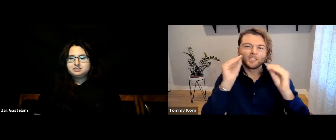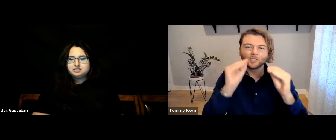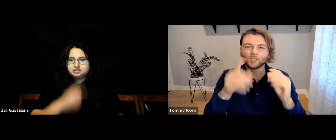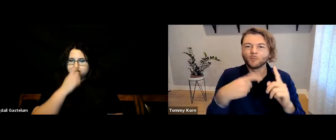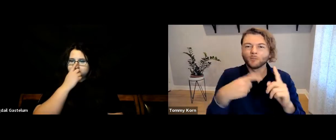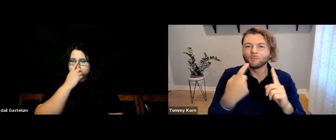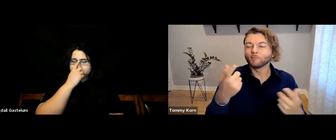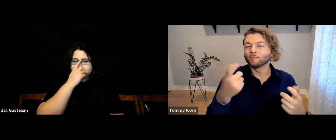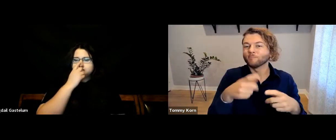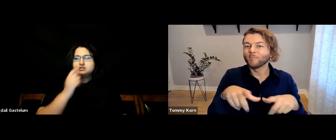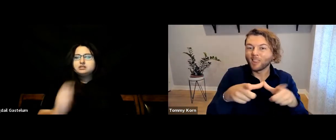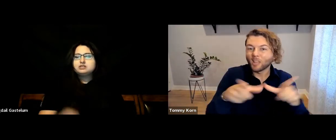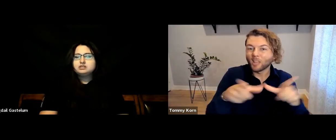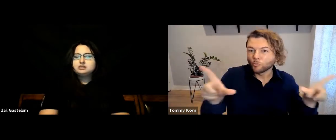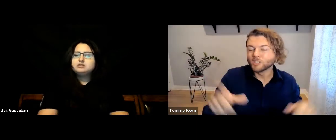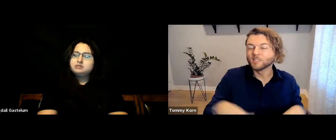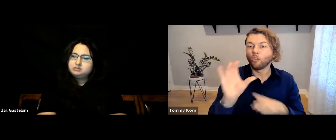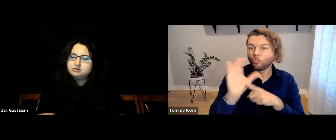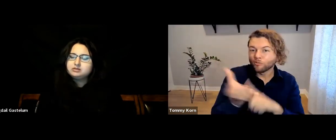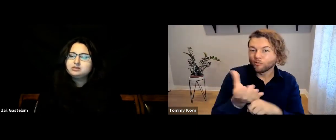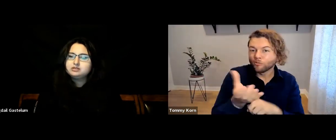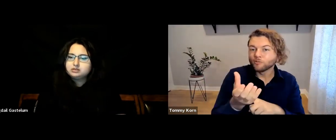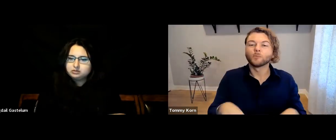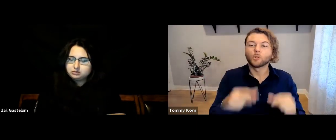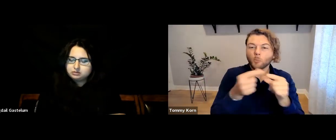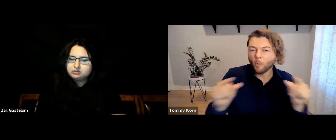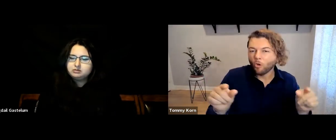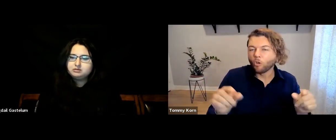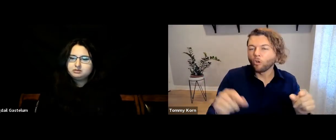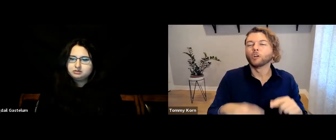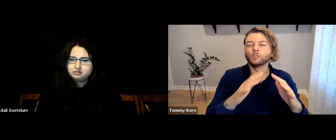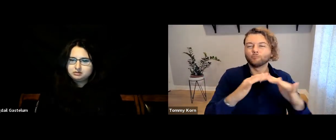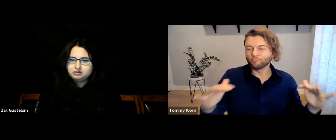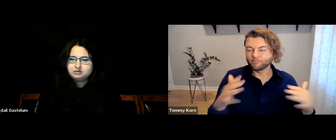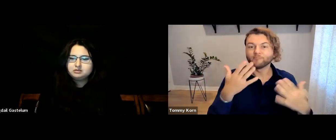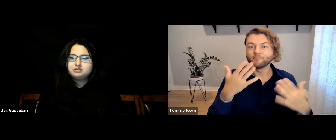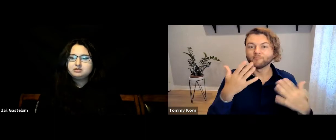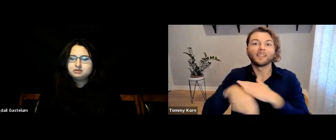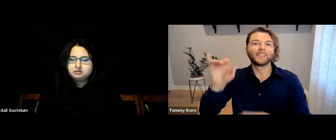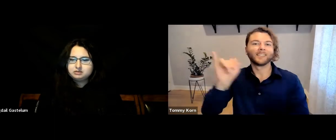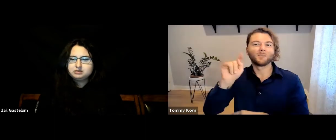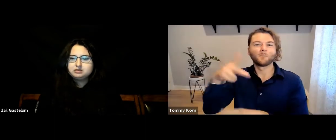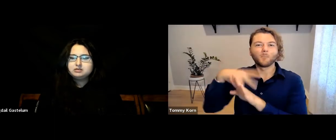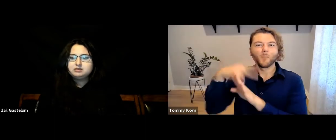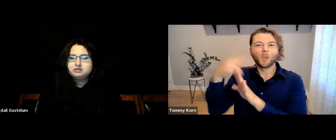learning about language, culture, and grammar before they start the ITP program,